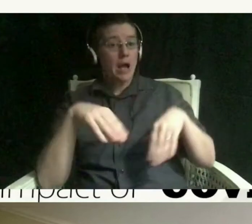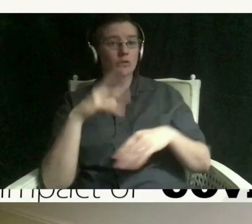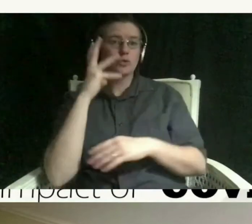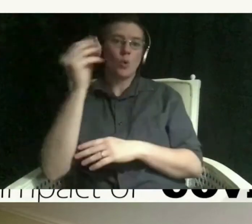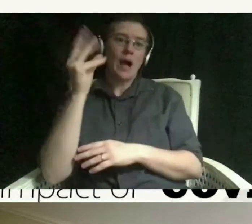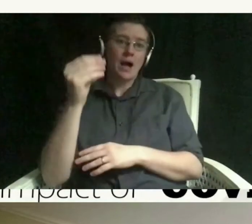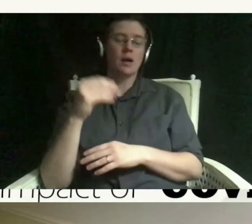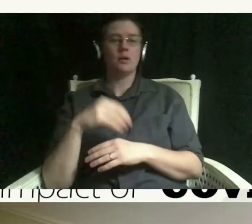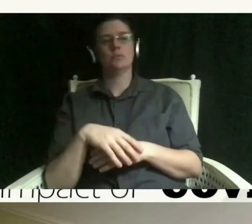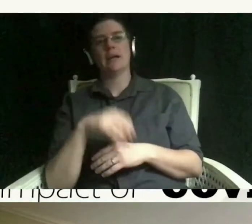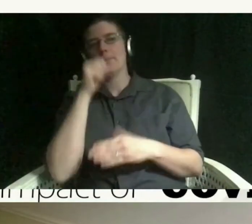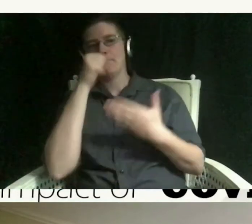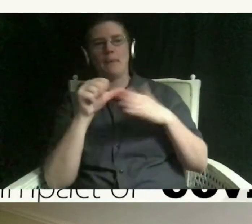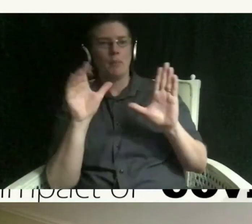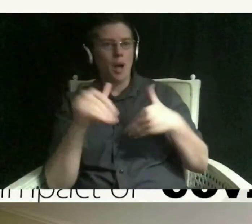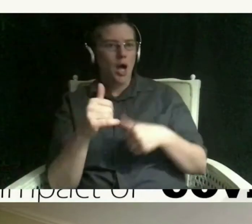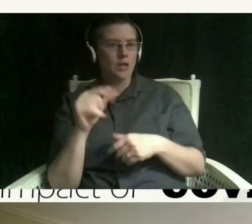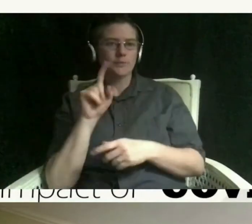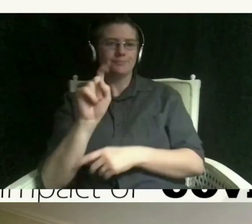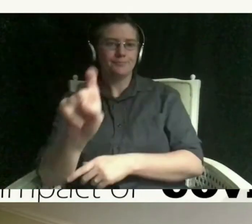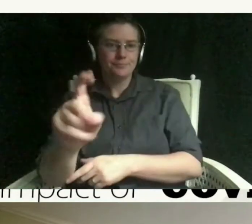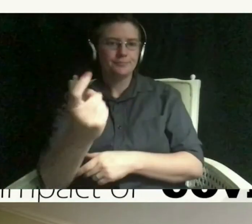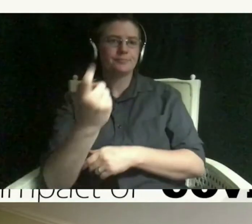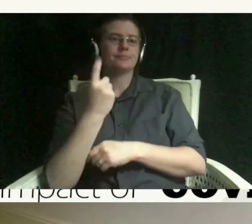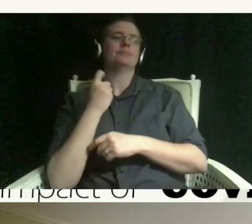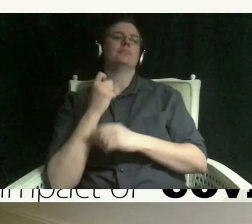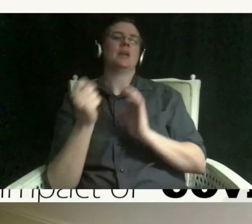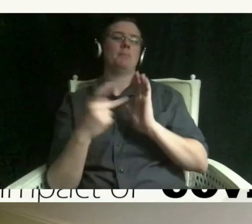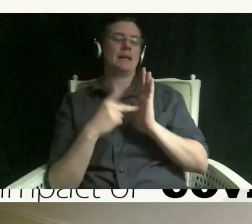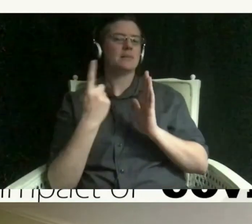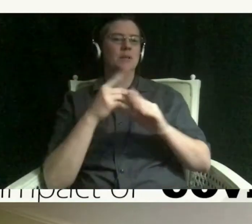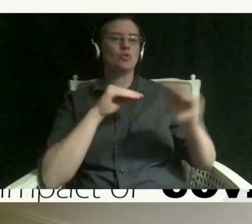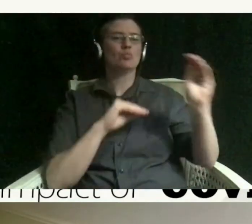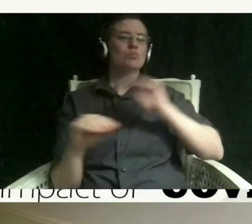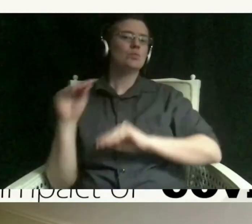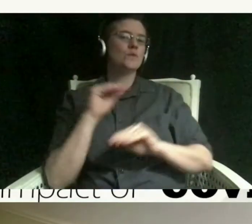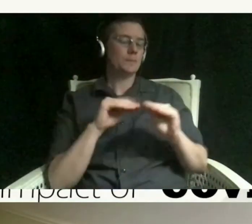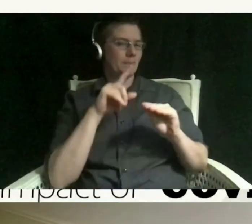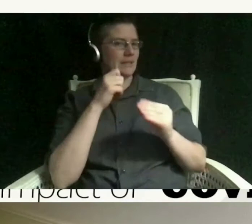and come back it's something so that you're moving because that also helps you to re-energize so i